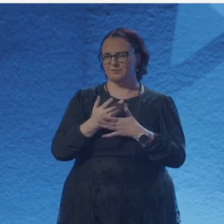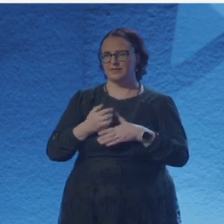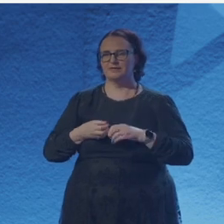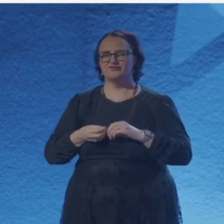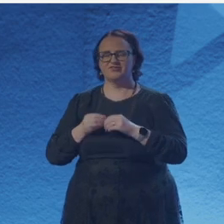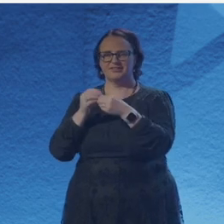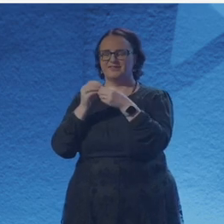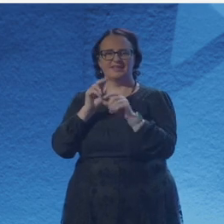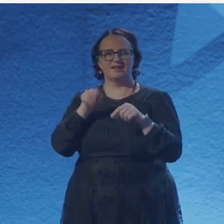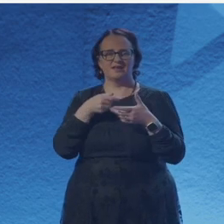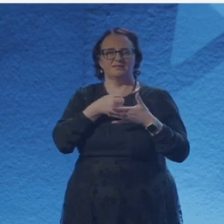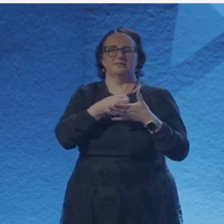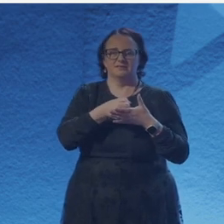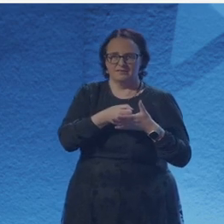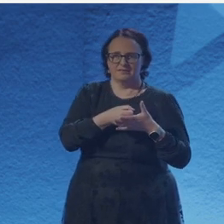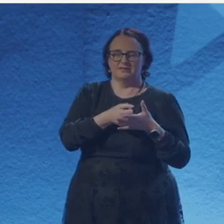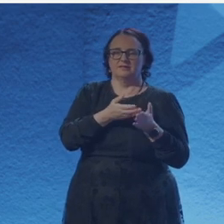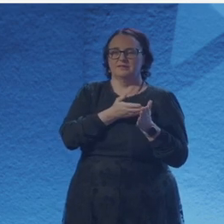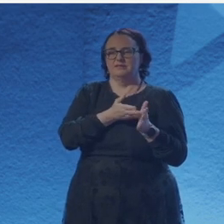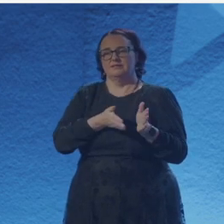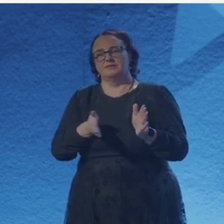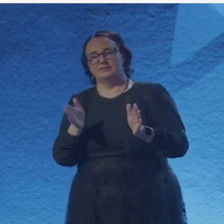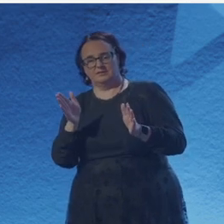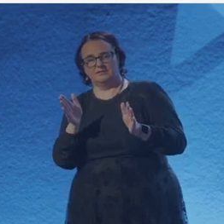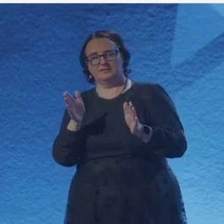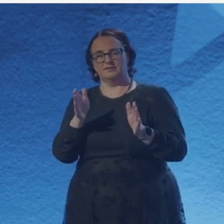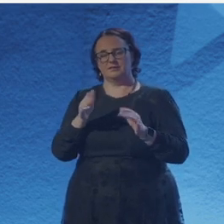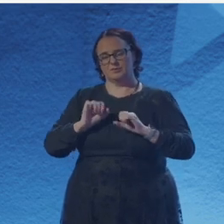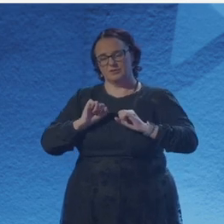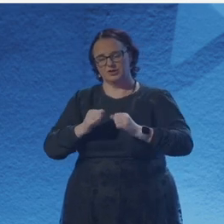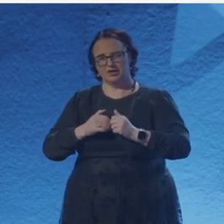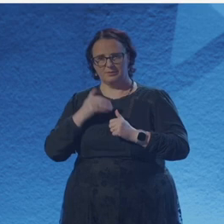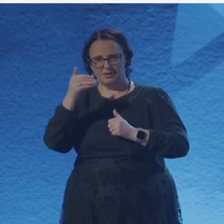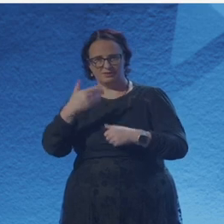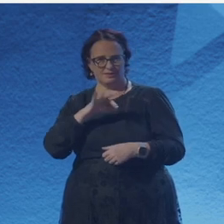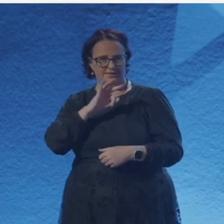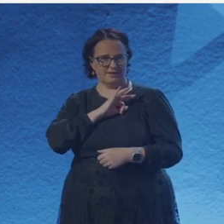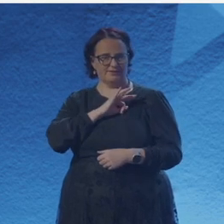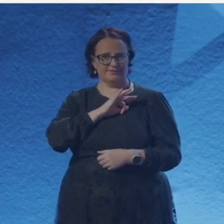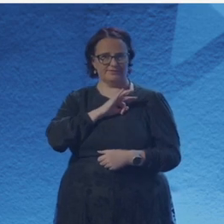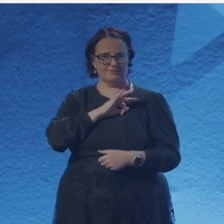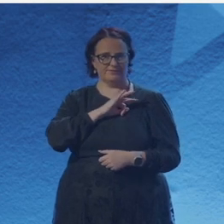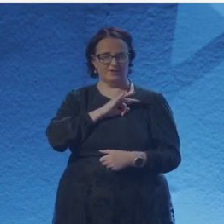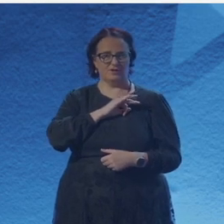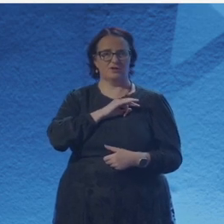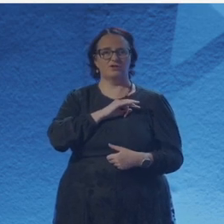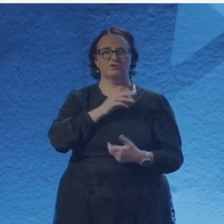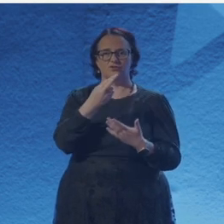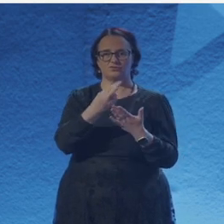very much governed by very strict rules in physics. Of course, that's only right, but it sometimes